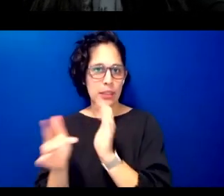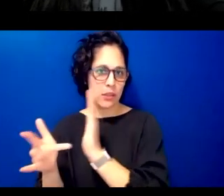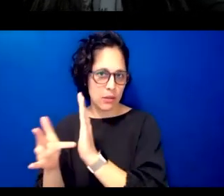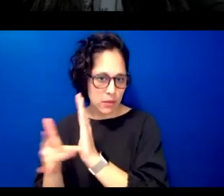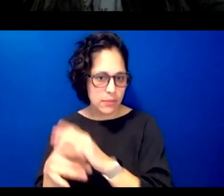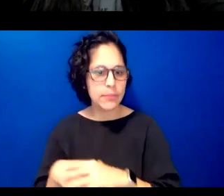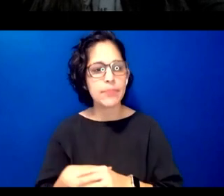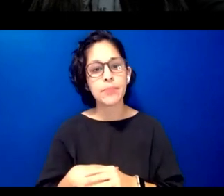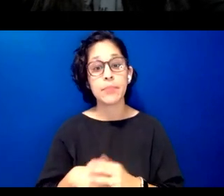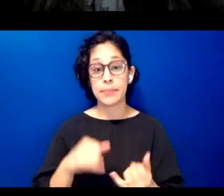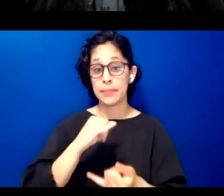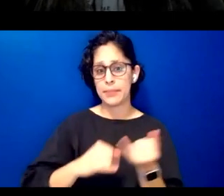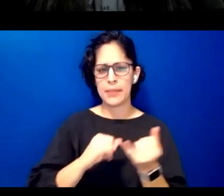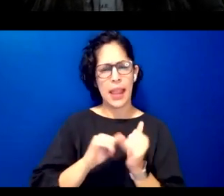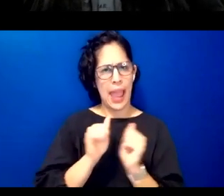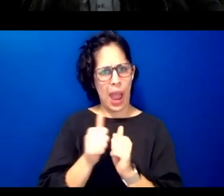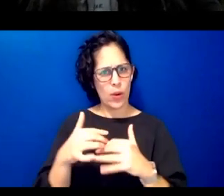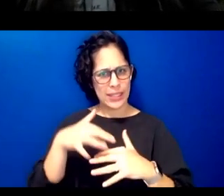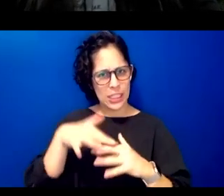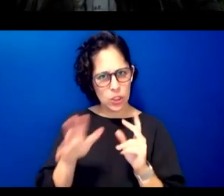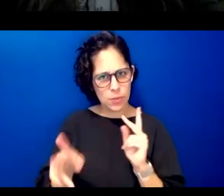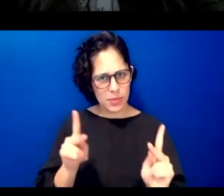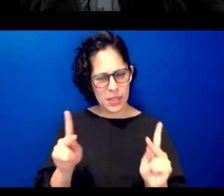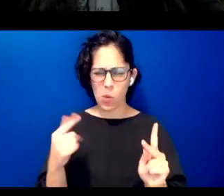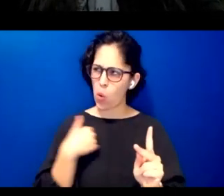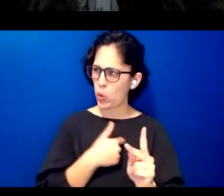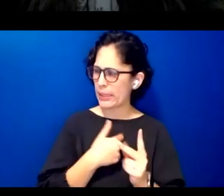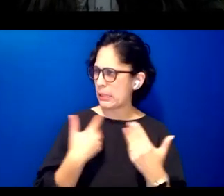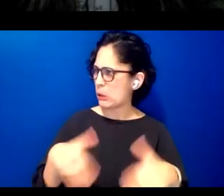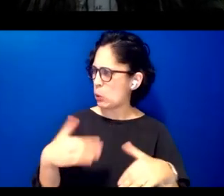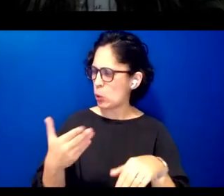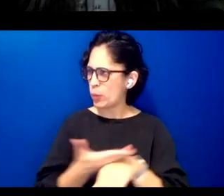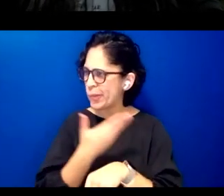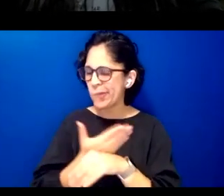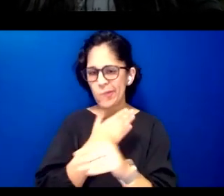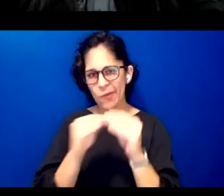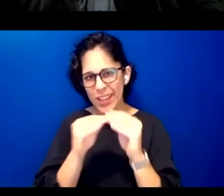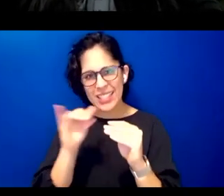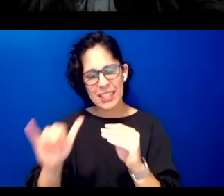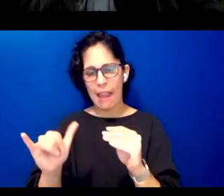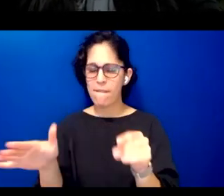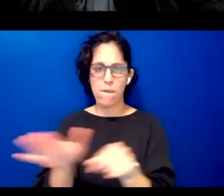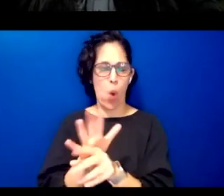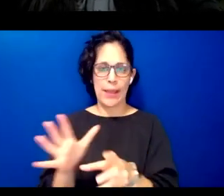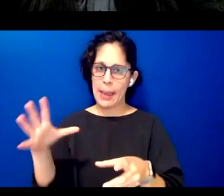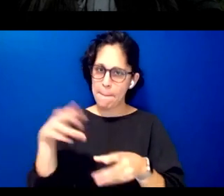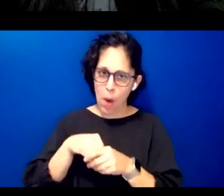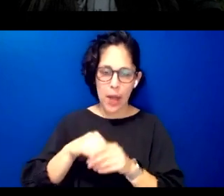do we as indigenous people reconcile the fully embodied experience of being on the land with